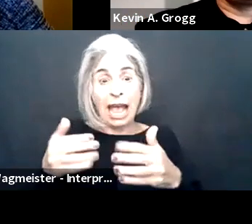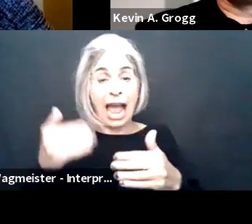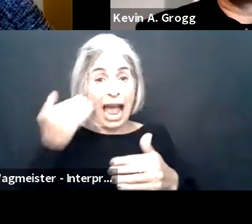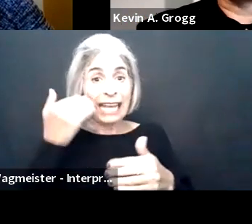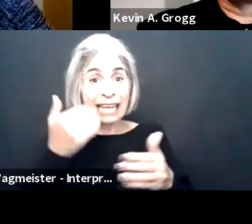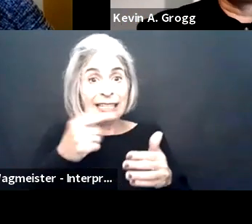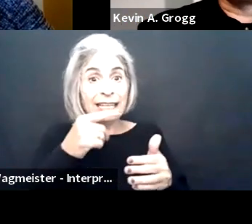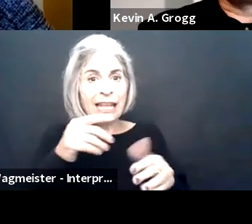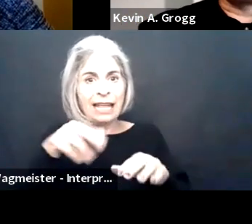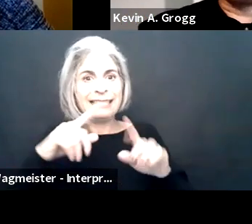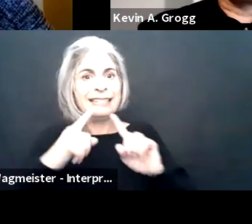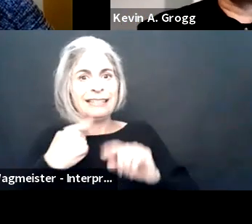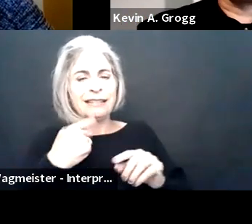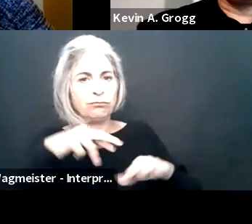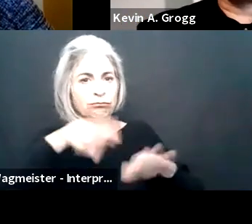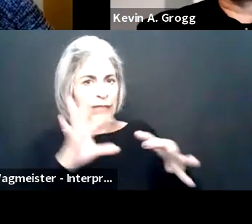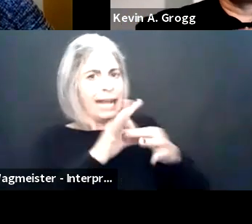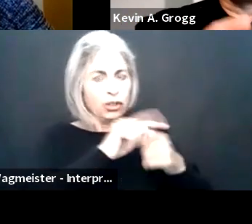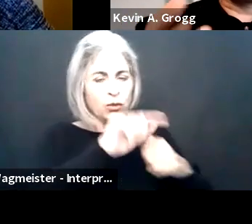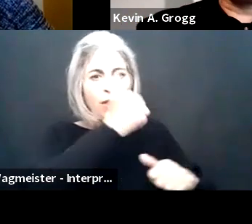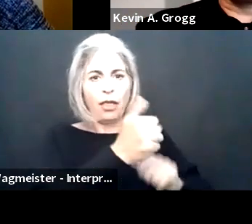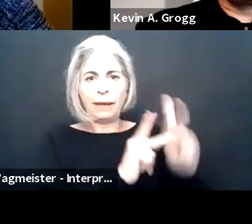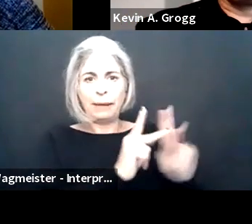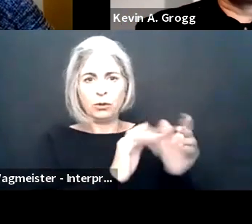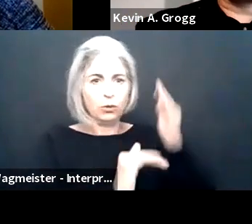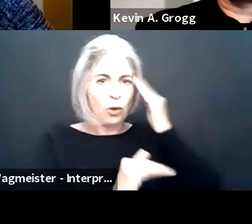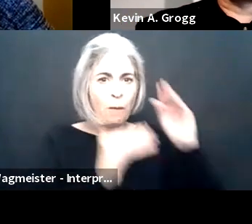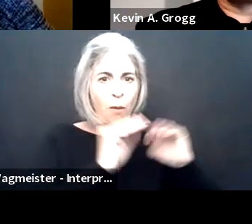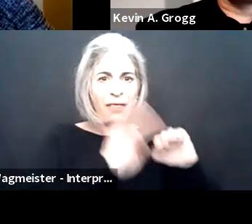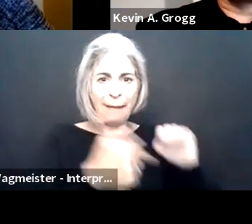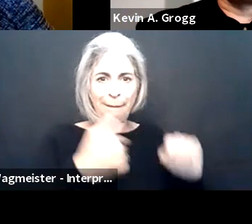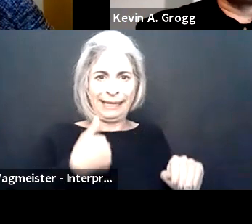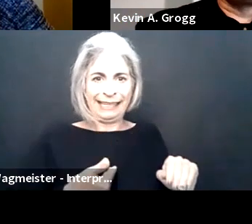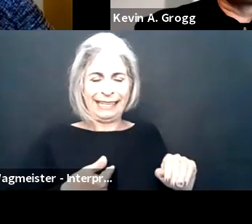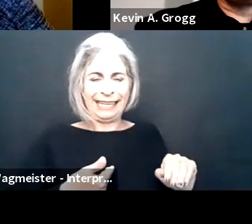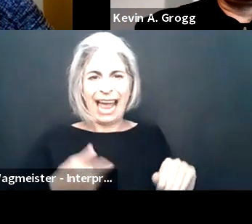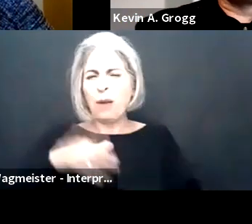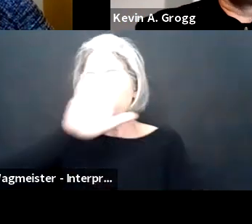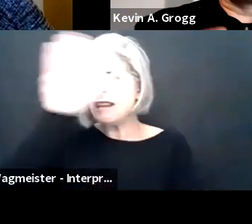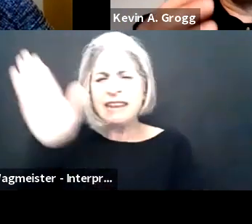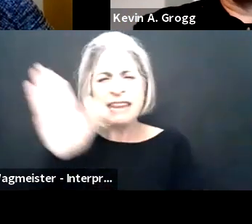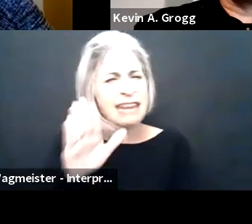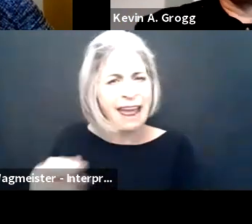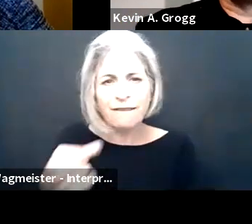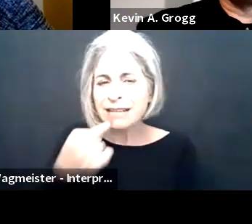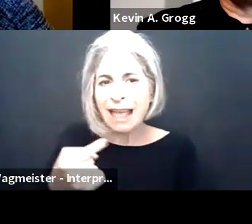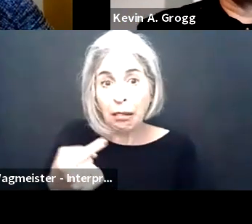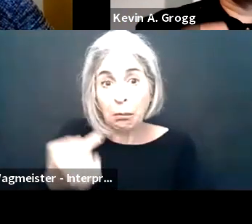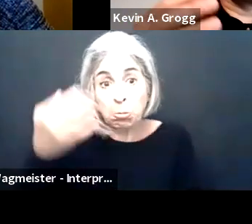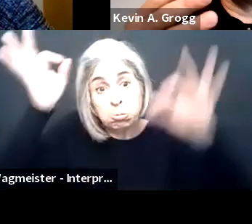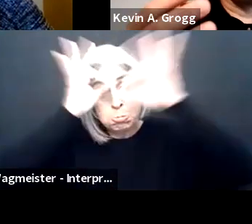to direct somebody to an area, for somebody, let's say in that case who knows more than me who can help out. The kind of mantra we have is we're